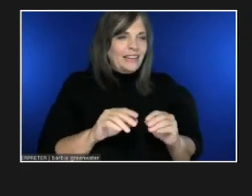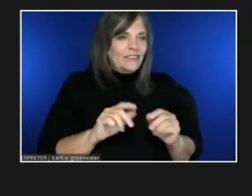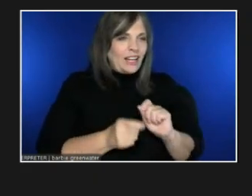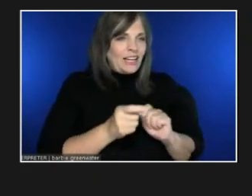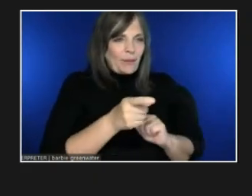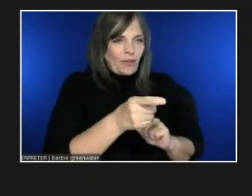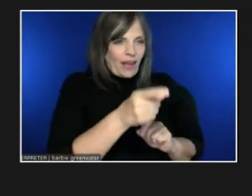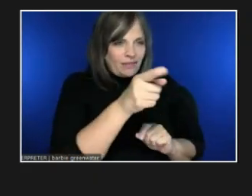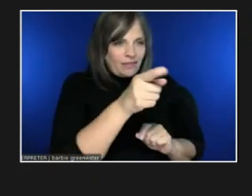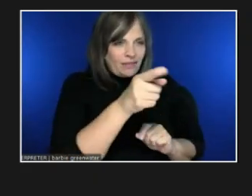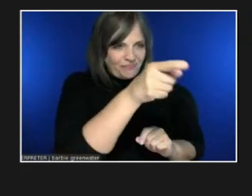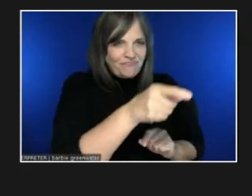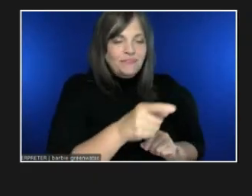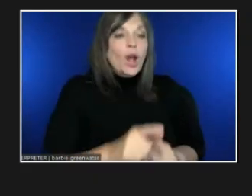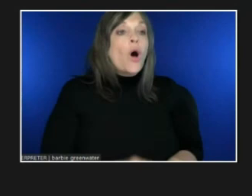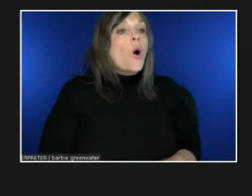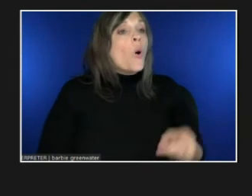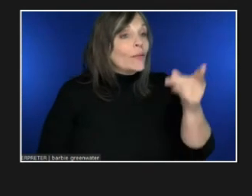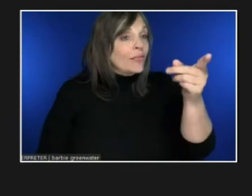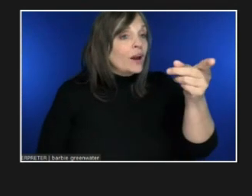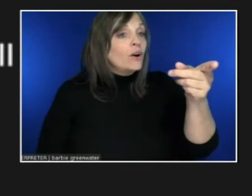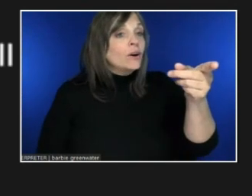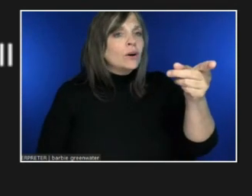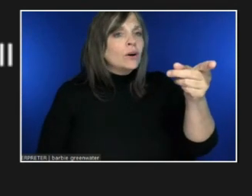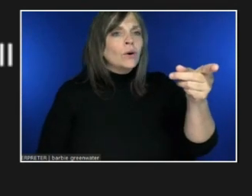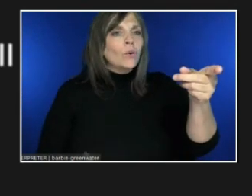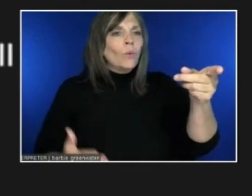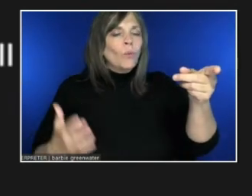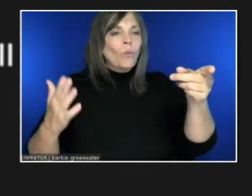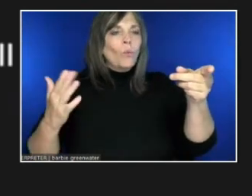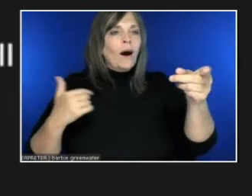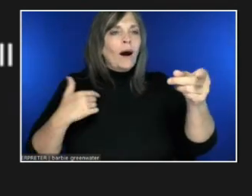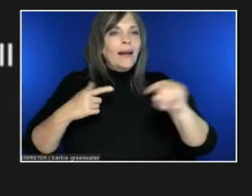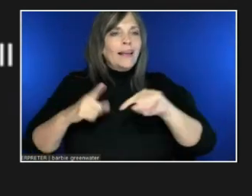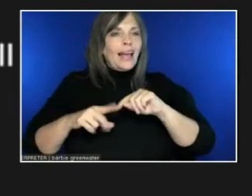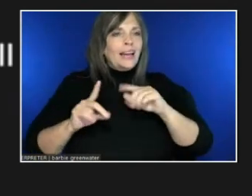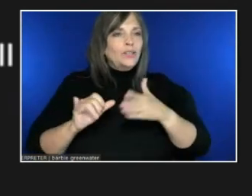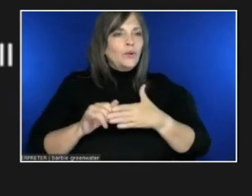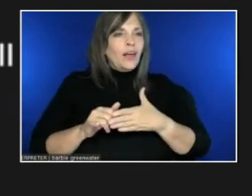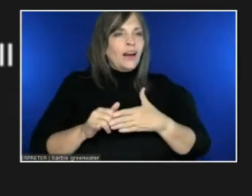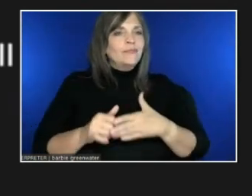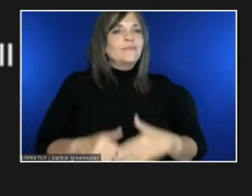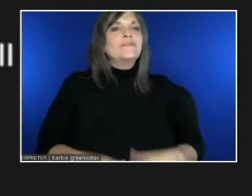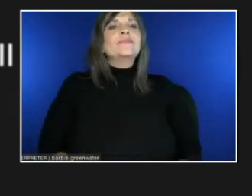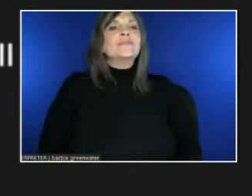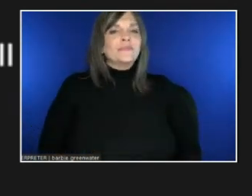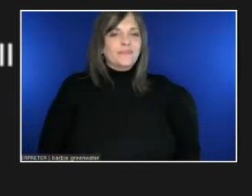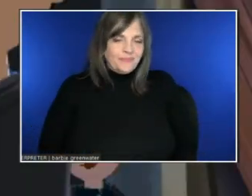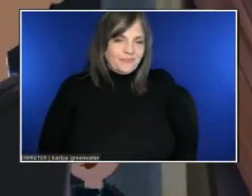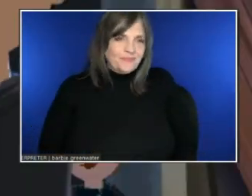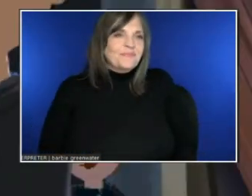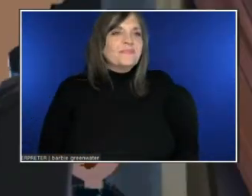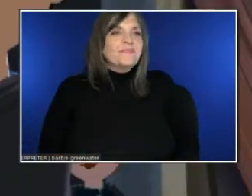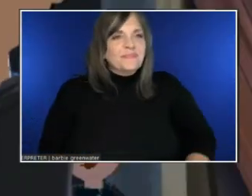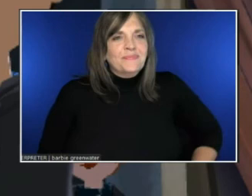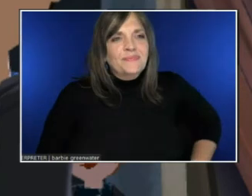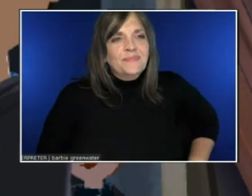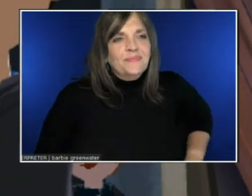Why can't I do it? Oh, because they're not in the room.